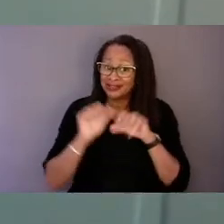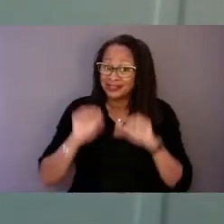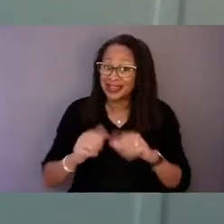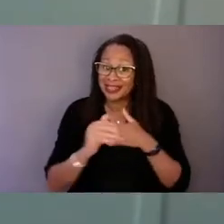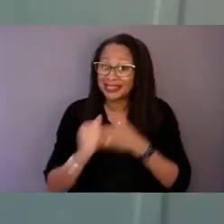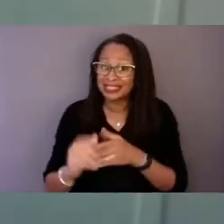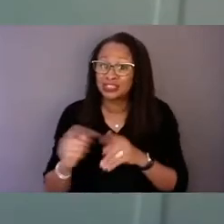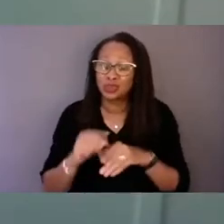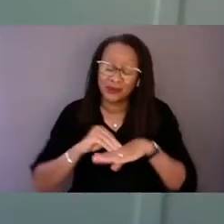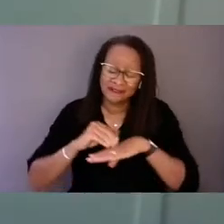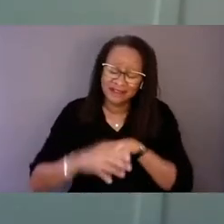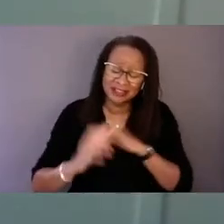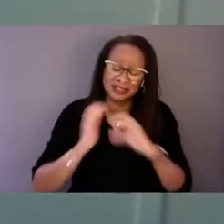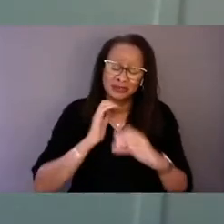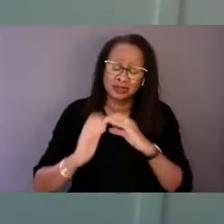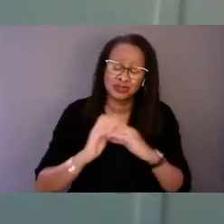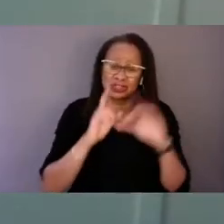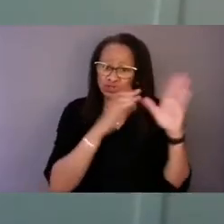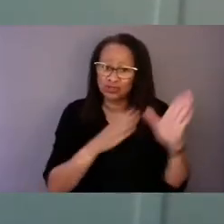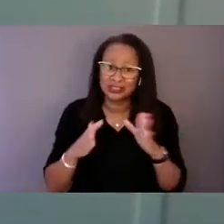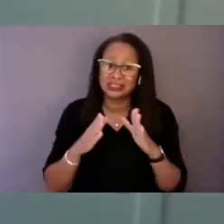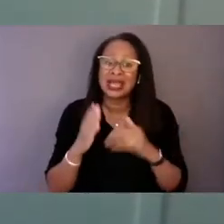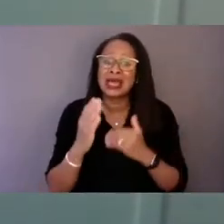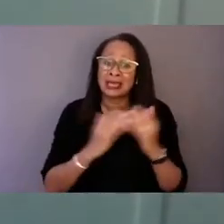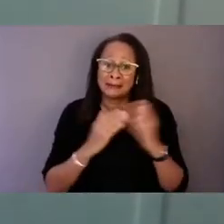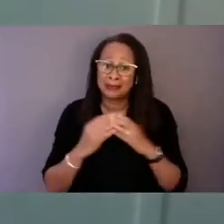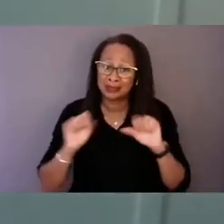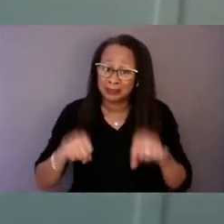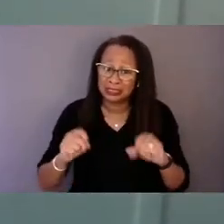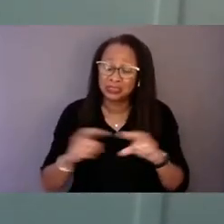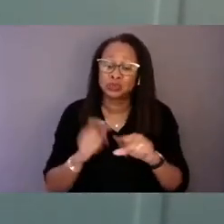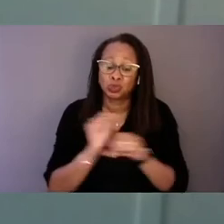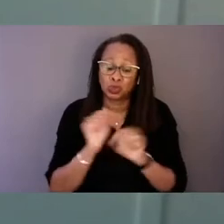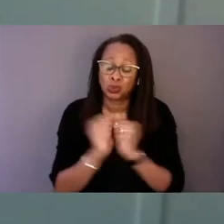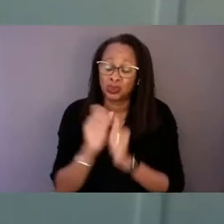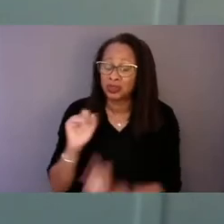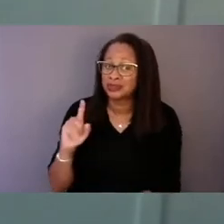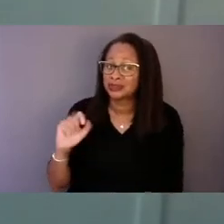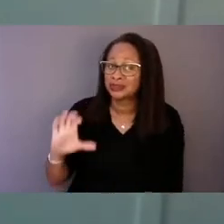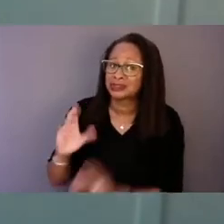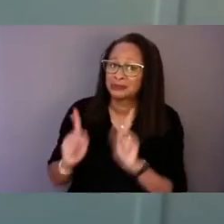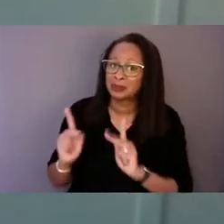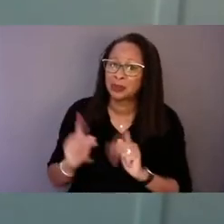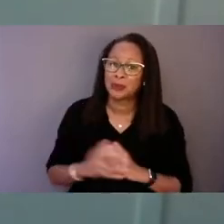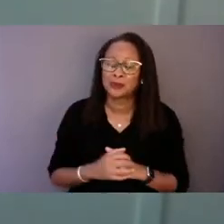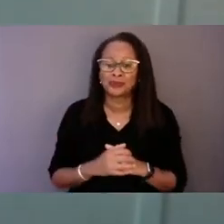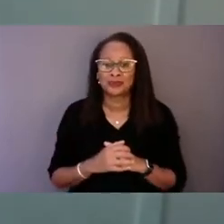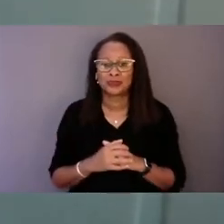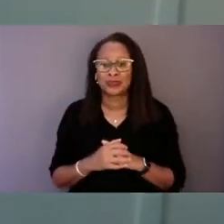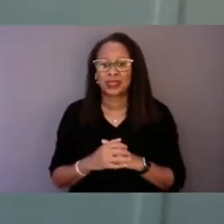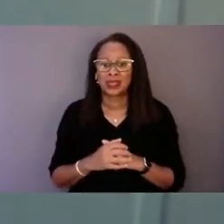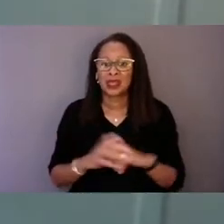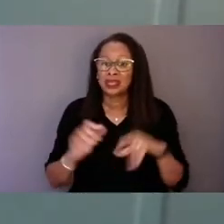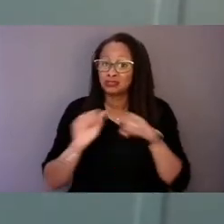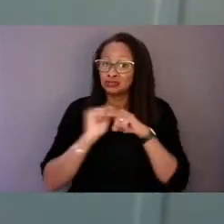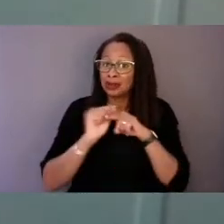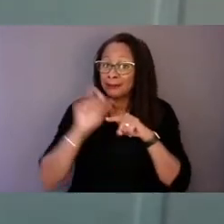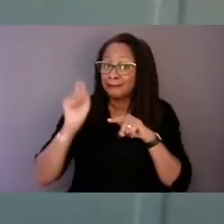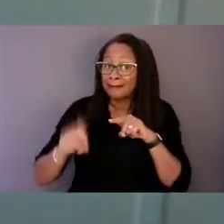and build efficacy in working with autistic people, but the trainings must be developed by